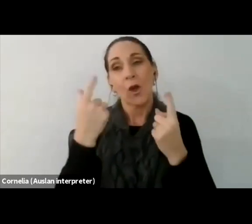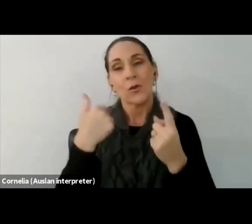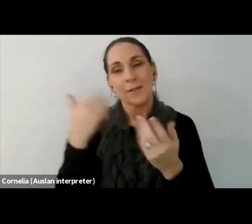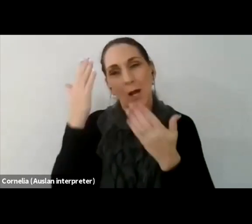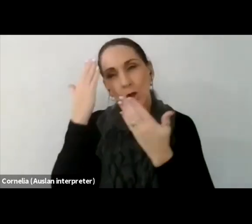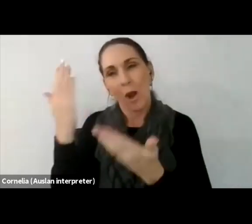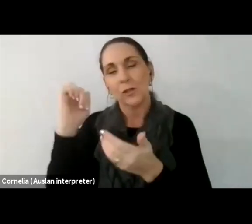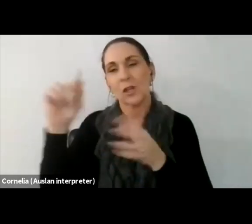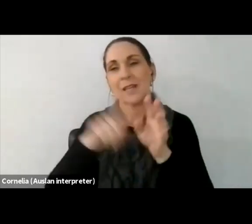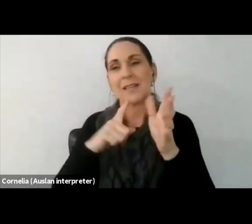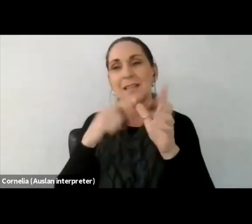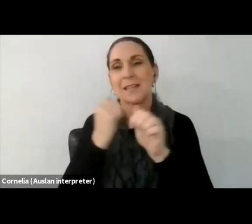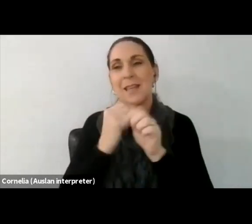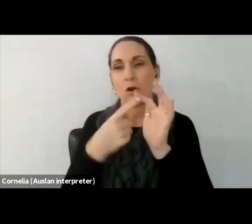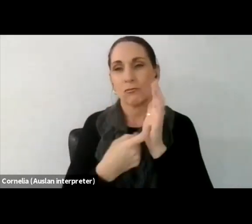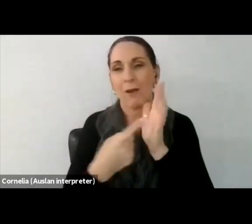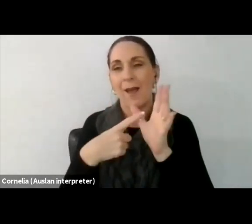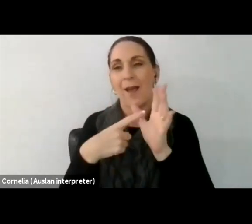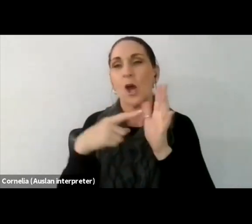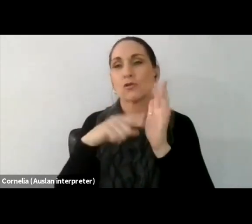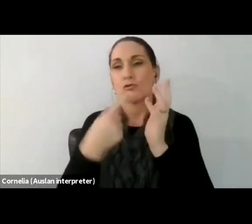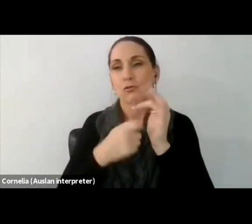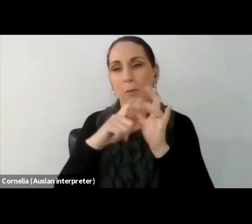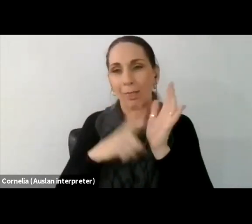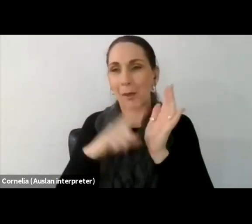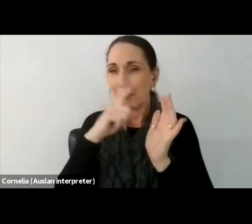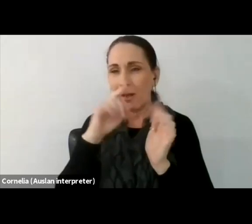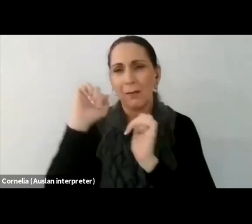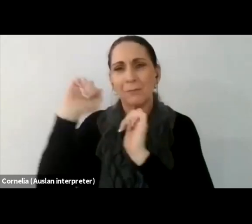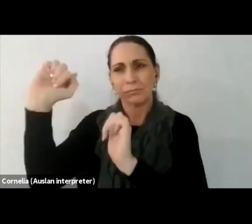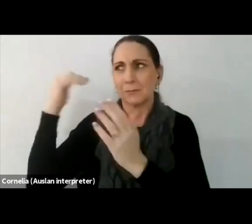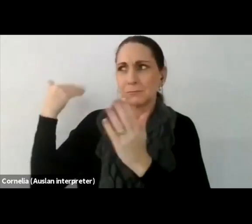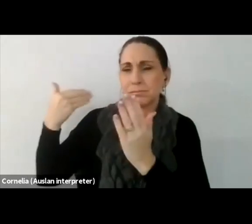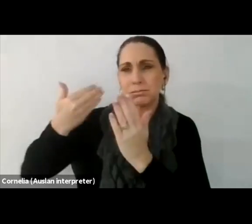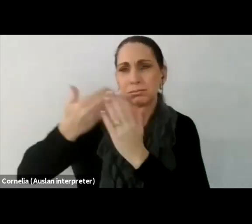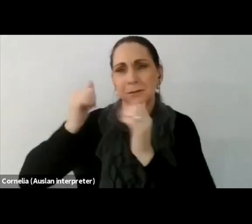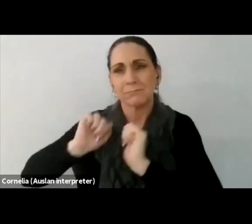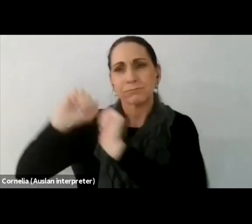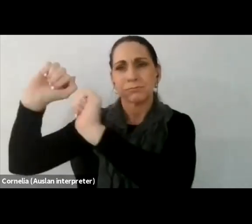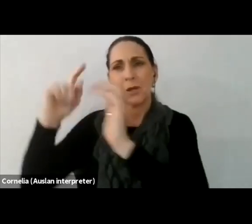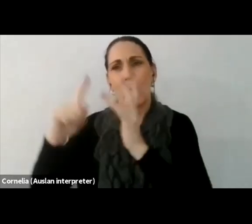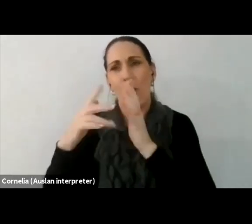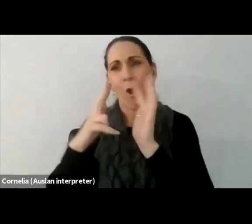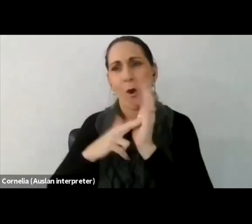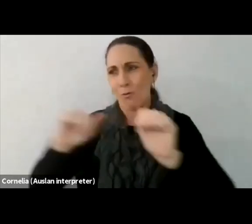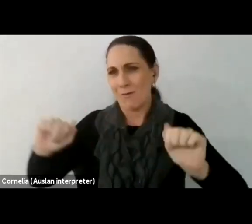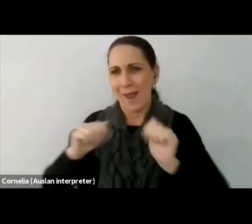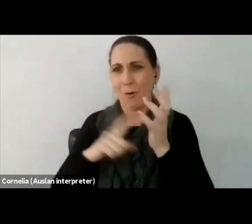Jagera and the Turrbal people they are the traditional custodians of the land where I live and work.